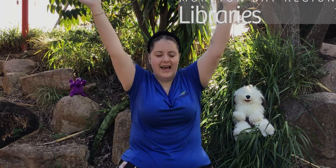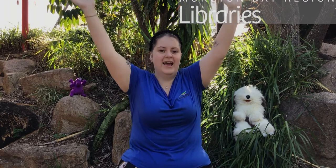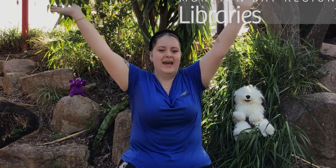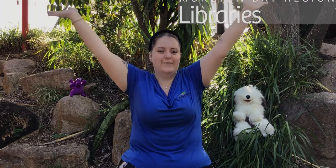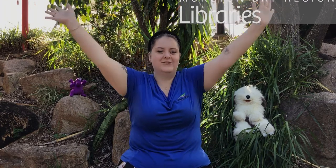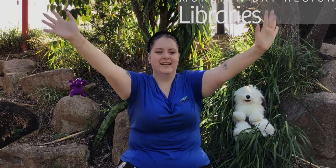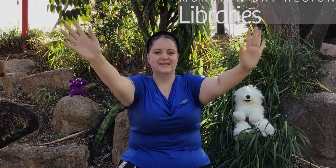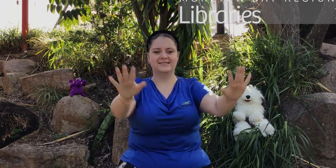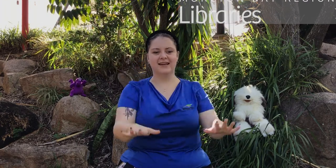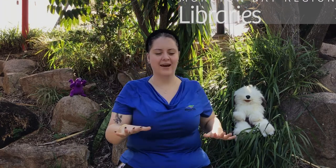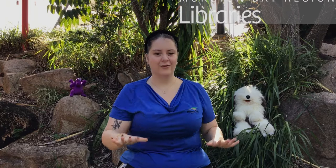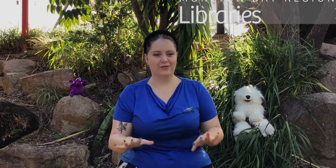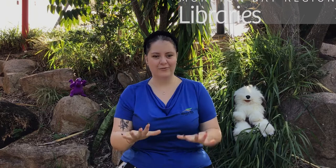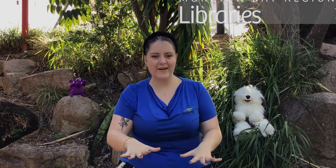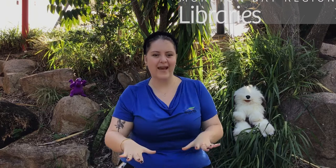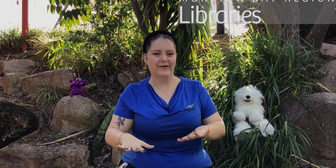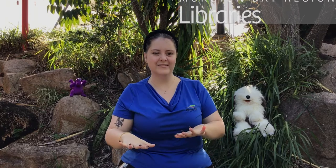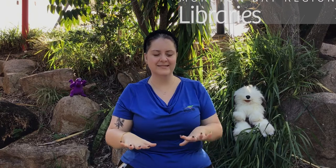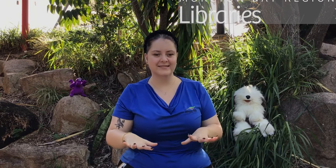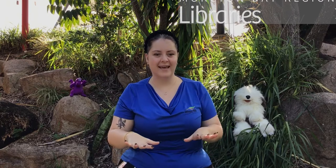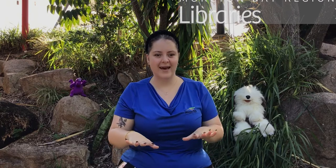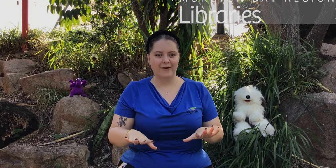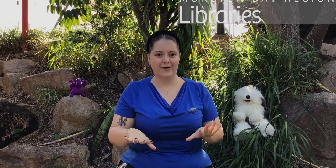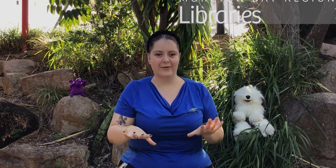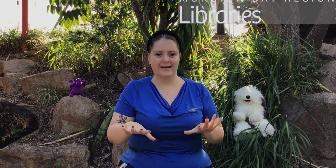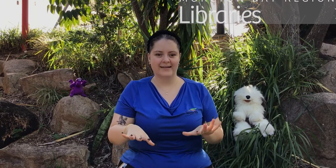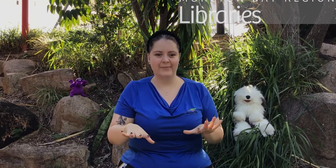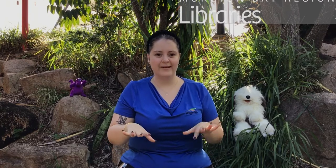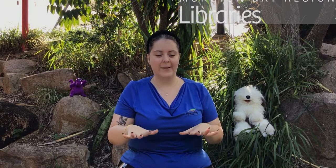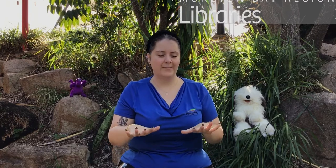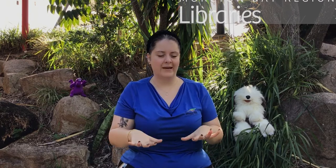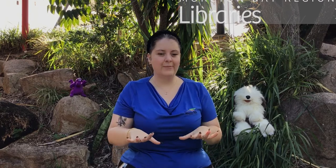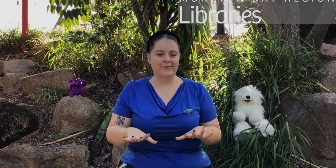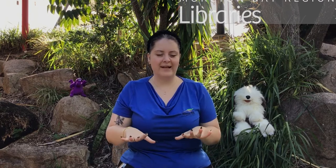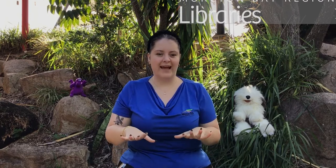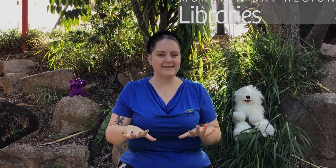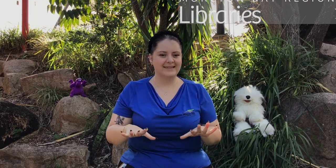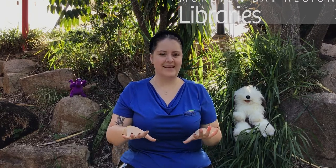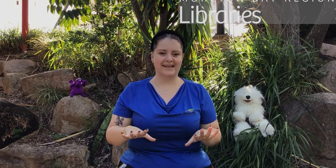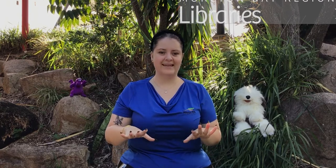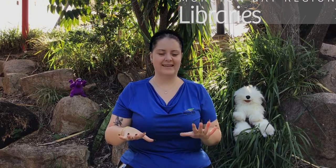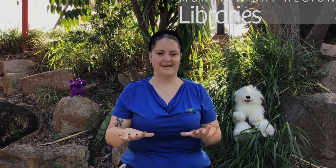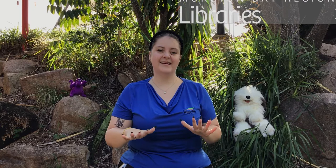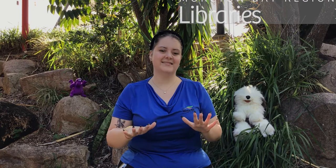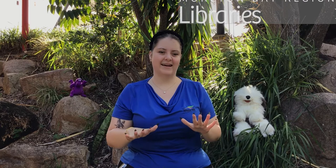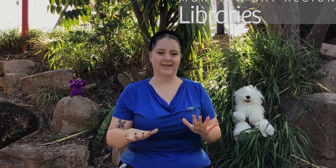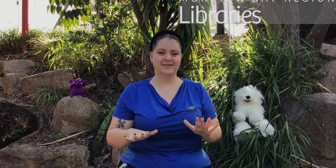And put your hands down on the ground. We're on Gubbi Gubbi people and Ningy Ningy dialect